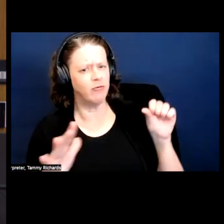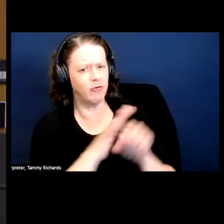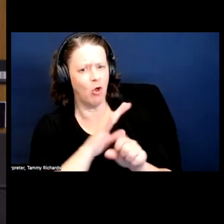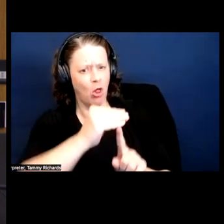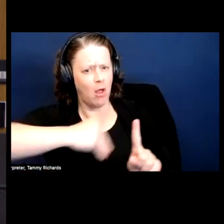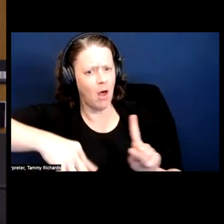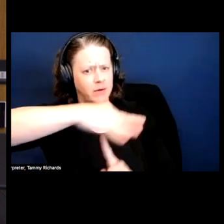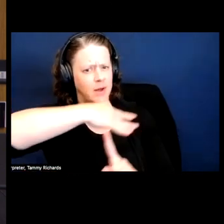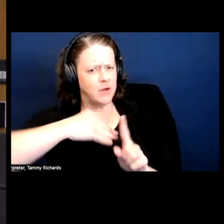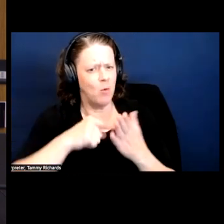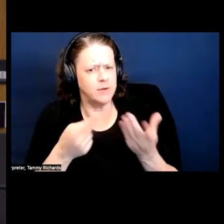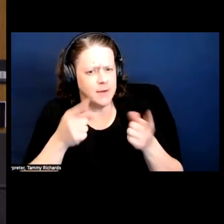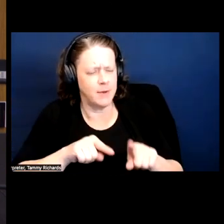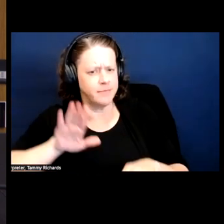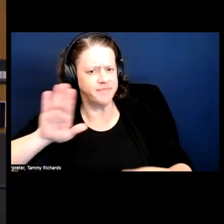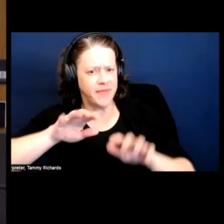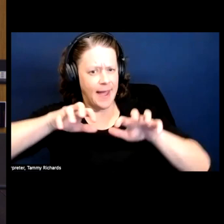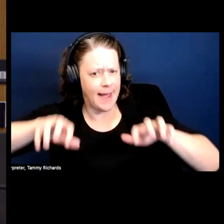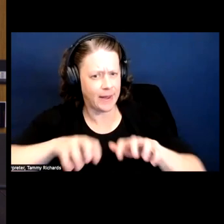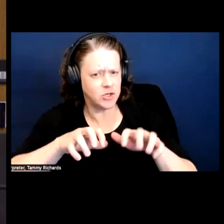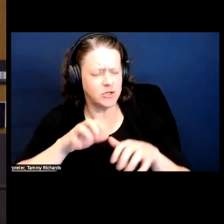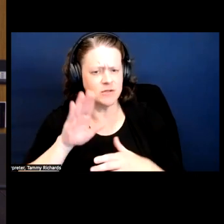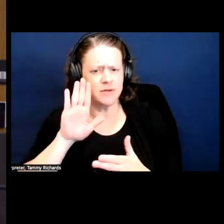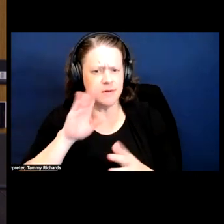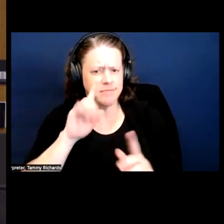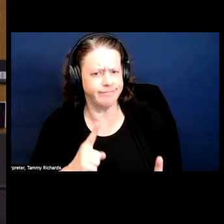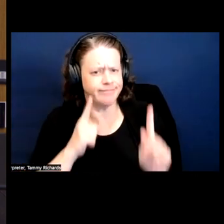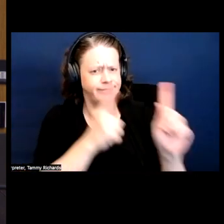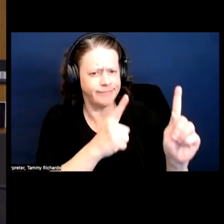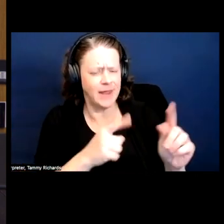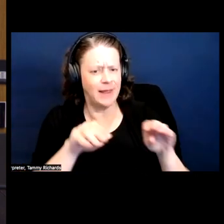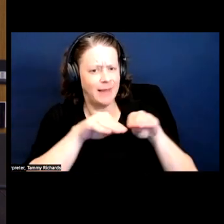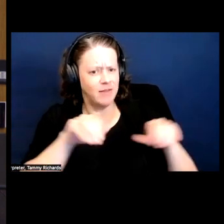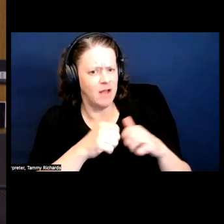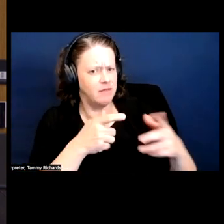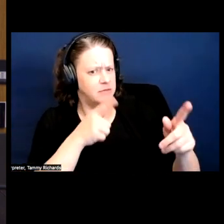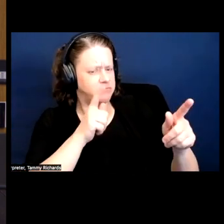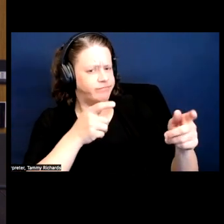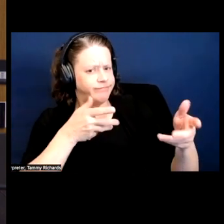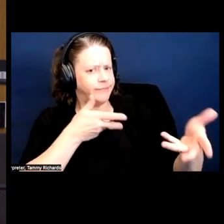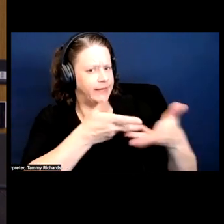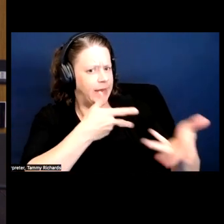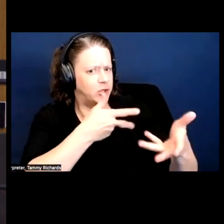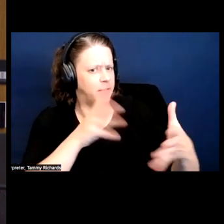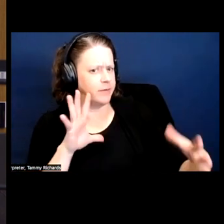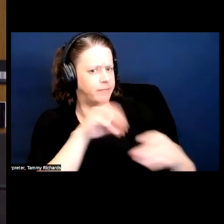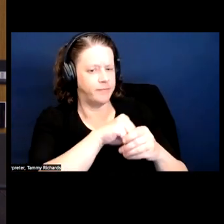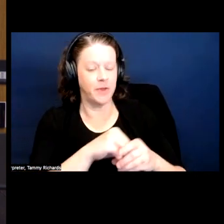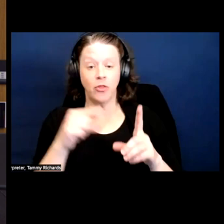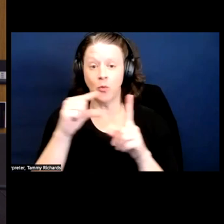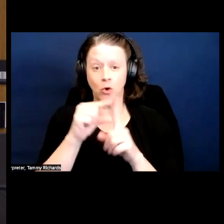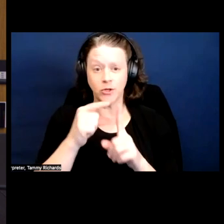Again, the level of representation, the engagement that -- so the words that I talk about are